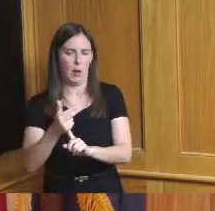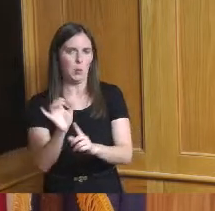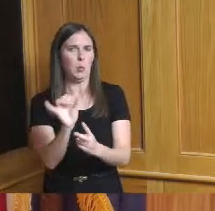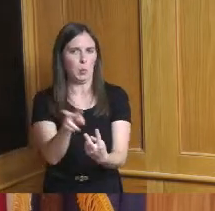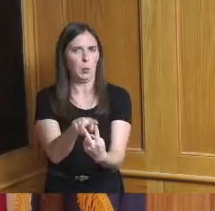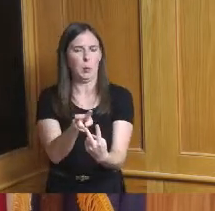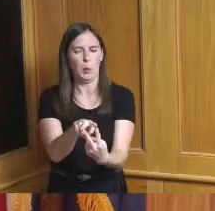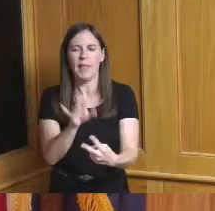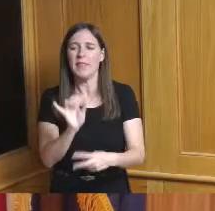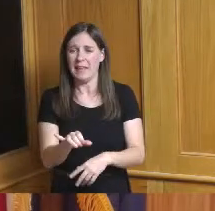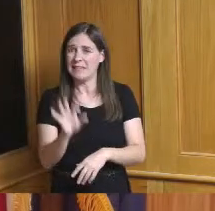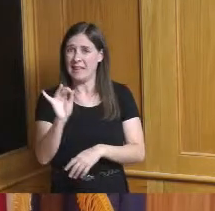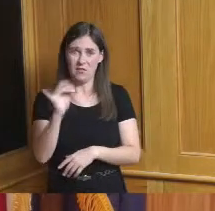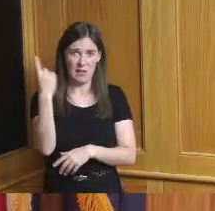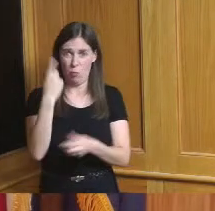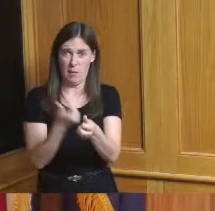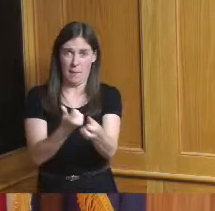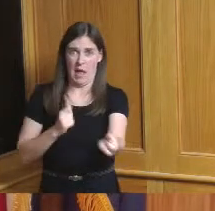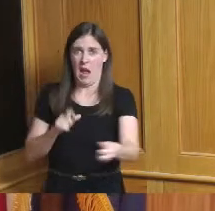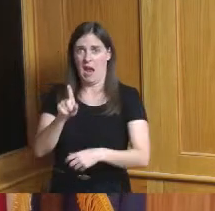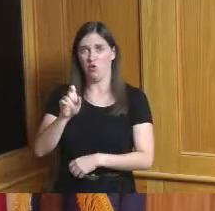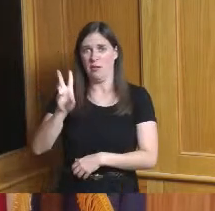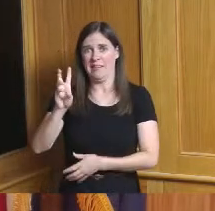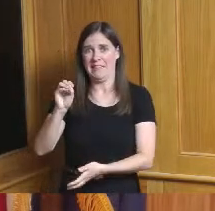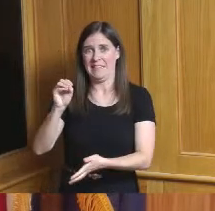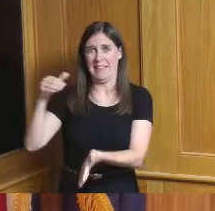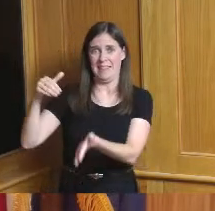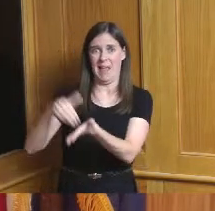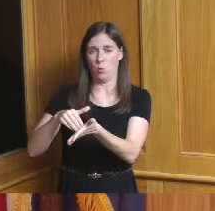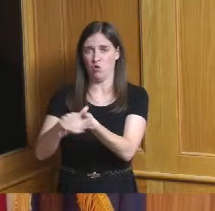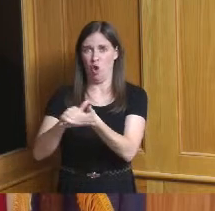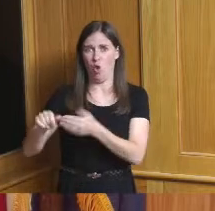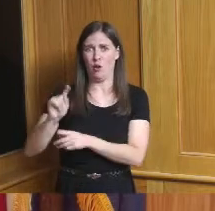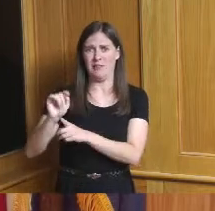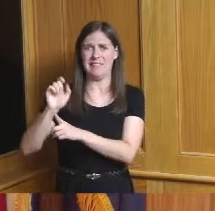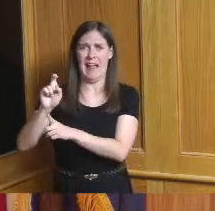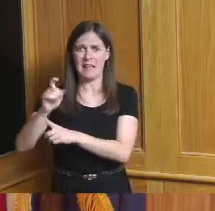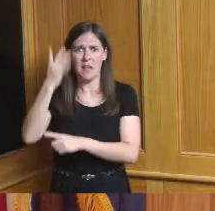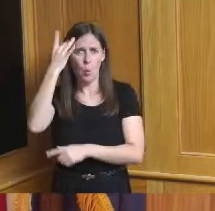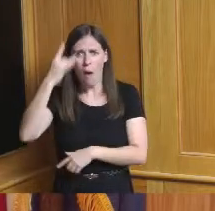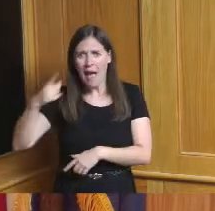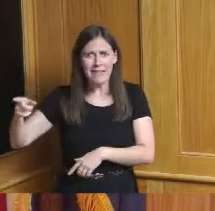behind a hundred and sixty thousand dollars in taxes why wasn't that property taken and gone